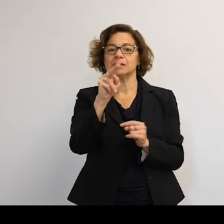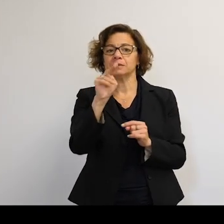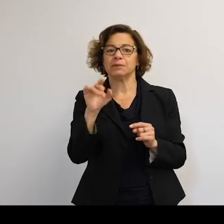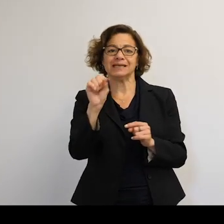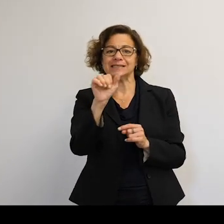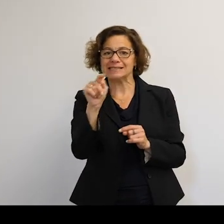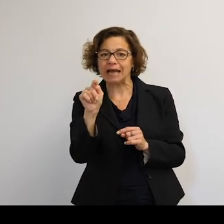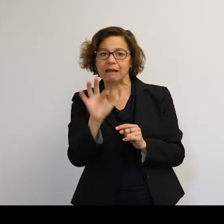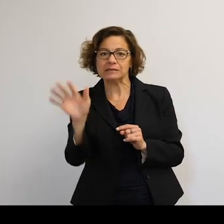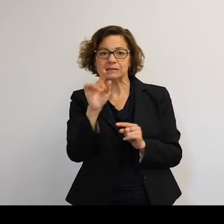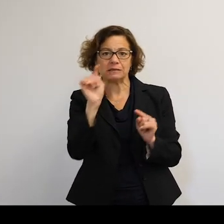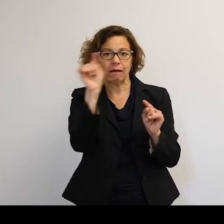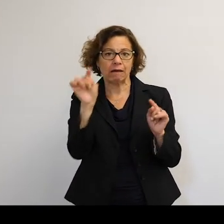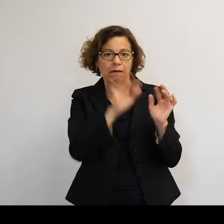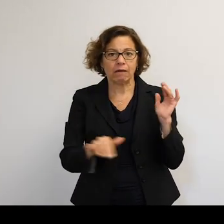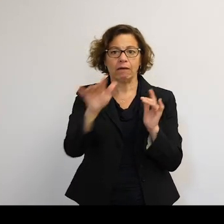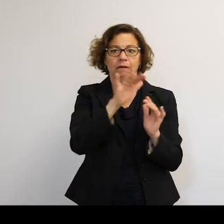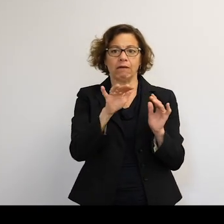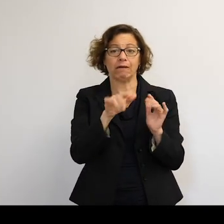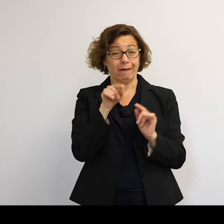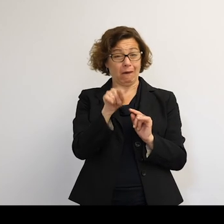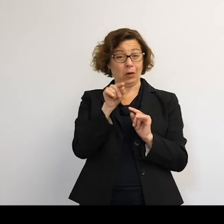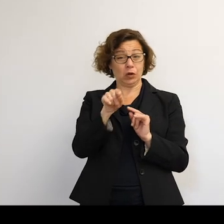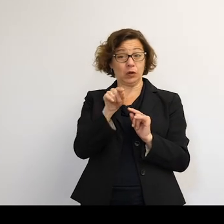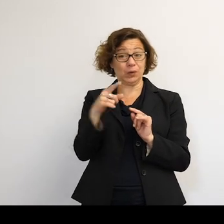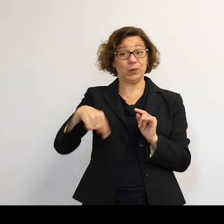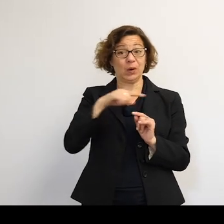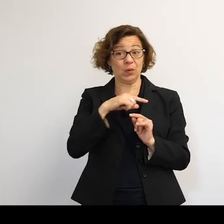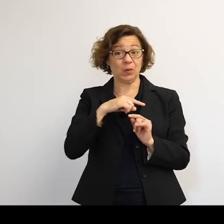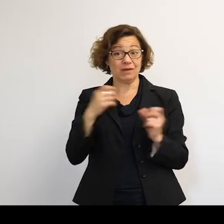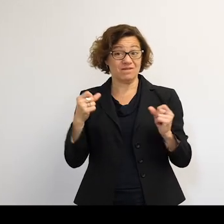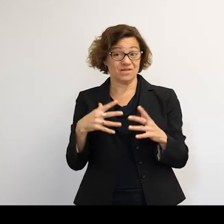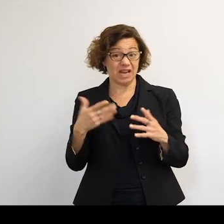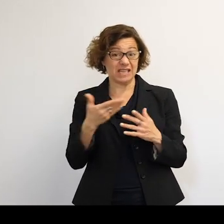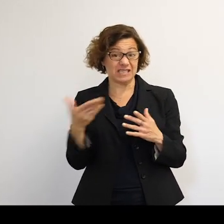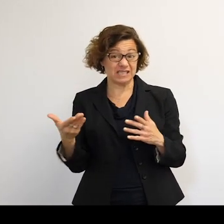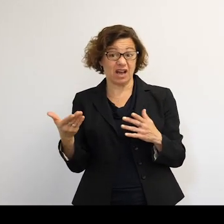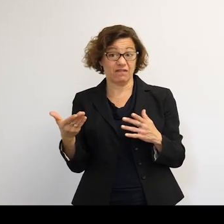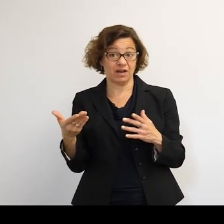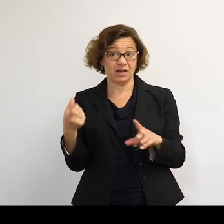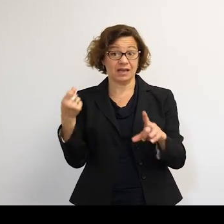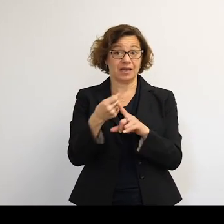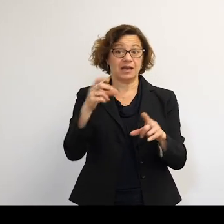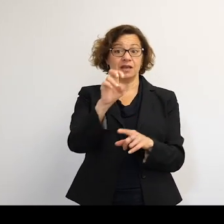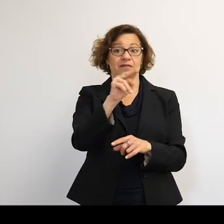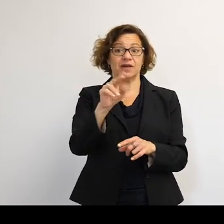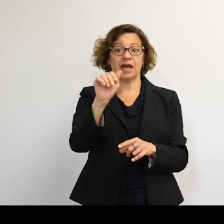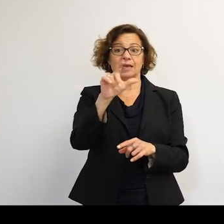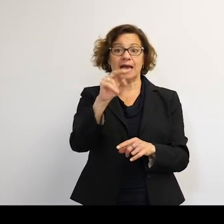else is going on above there, aren't you-- aren't we-- should be afraid that some of this stuff might hit the Van Allen belts or the ozone layer